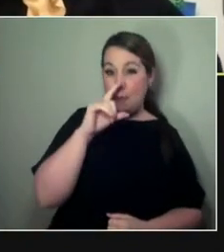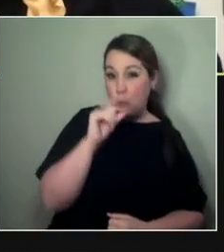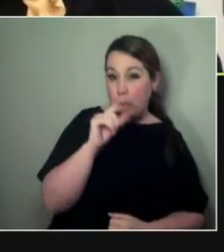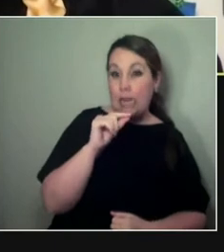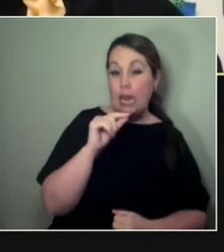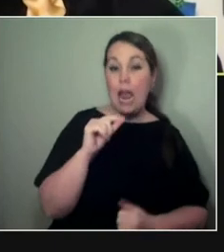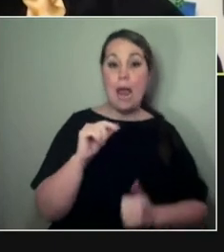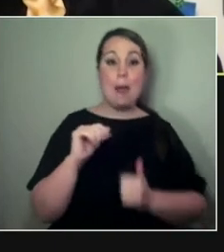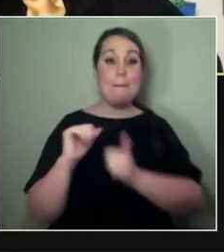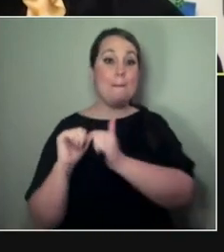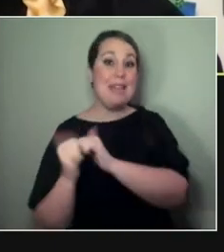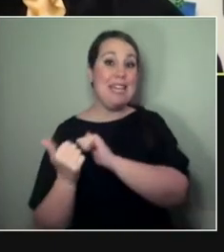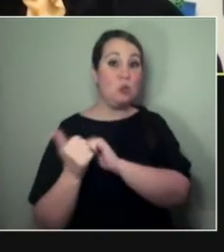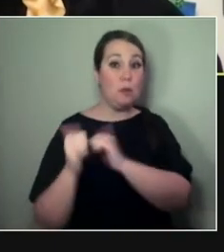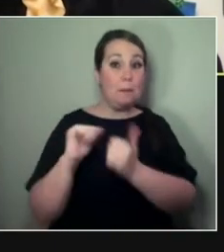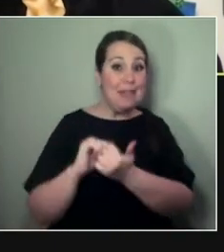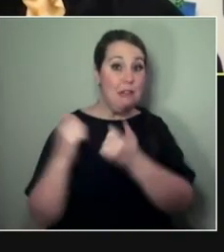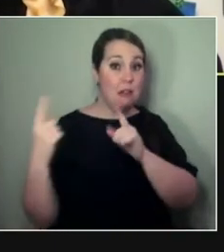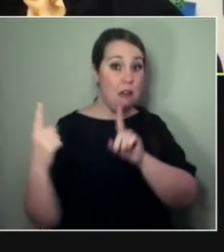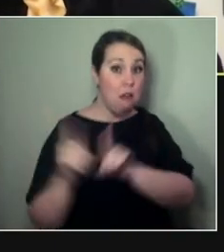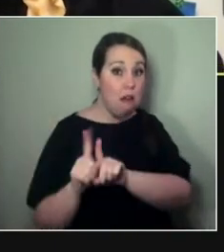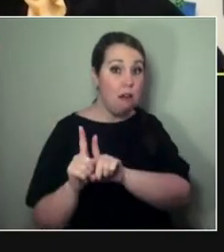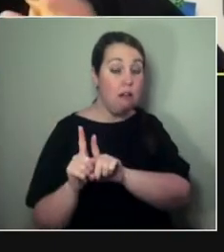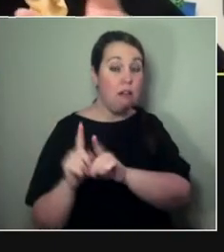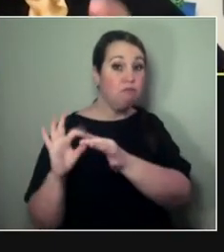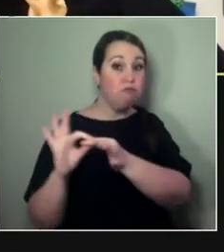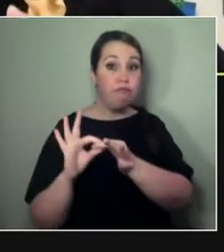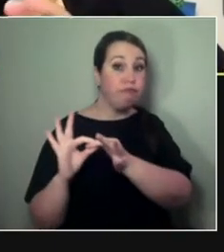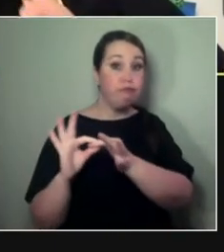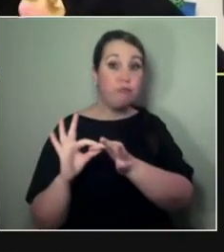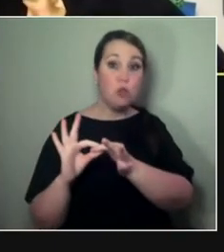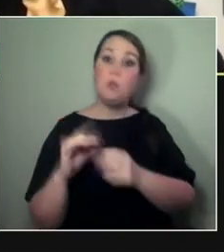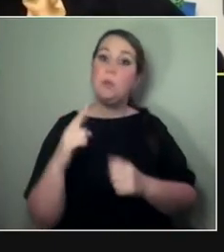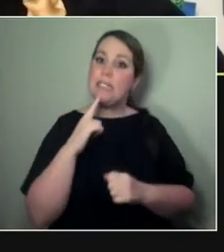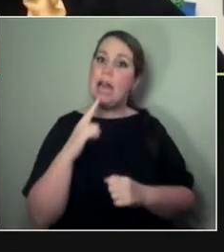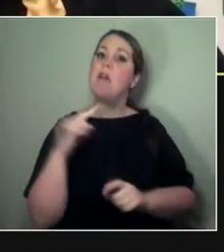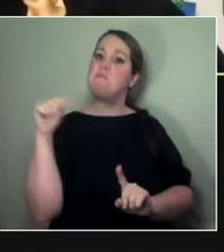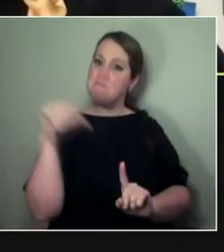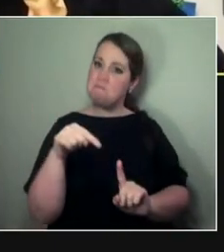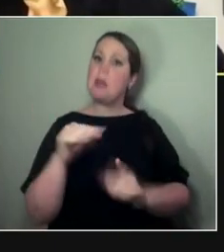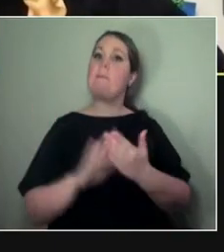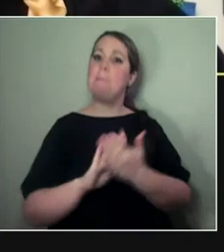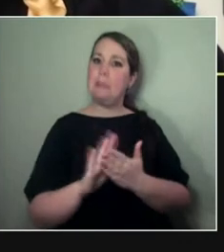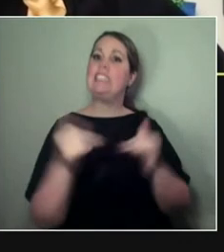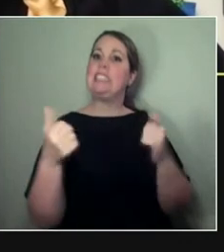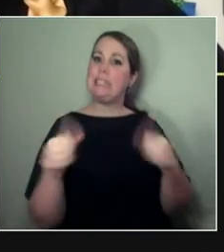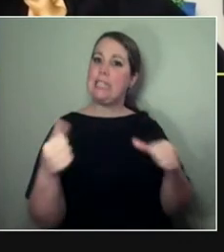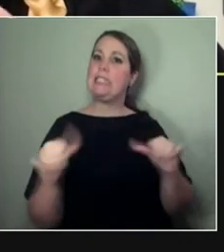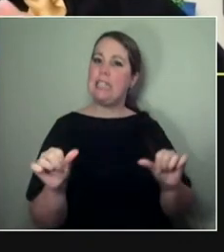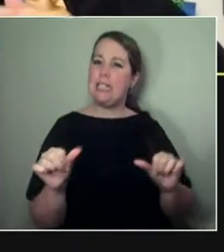maybe, maybe not — depending on, kind of, the level of trust and openness that exists.